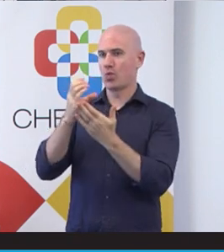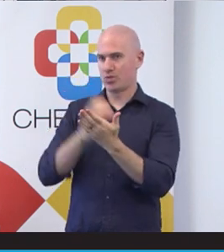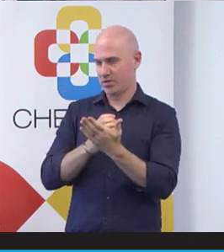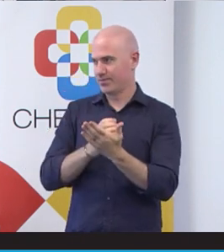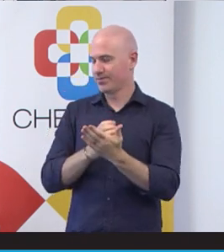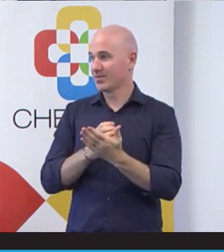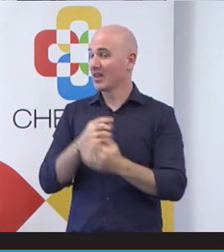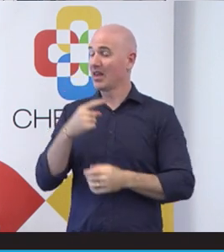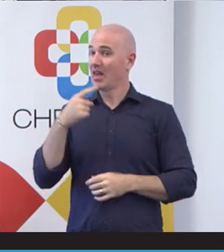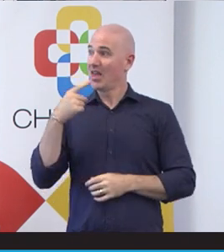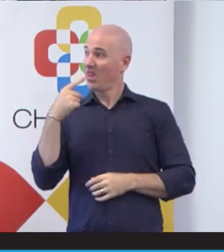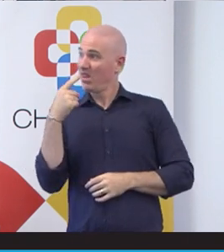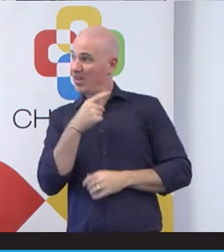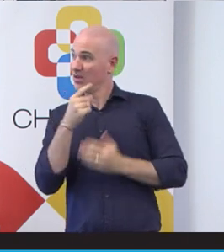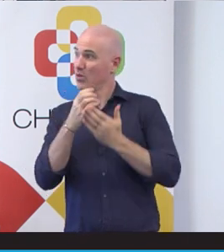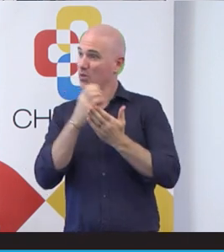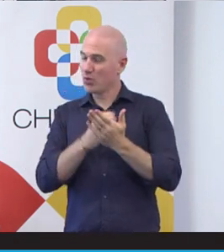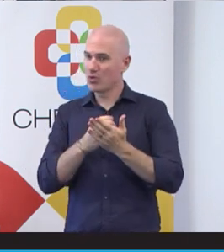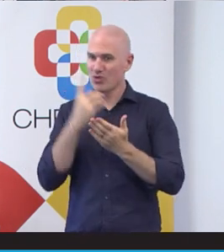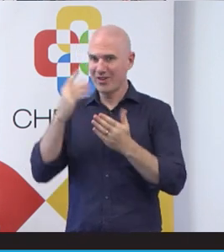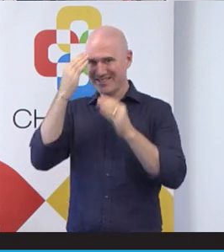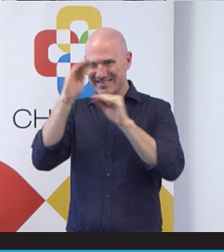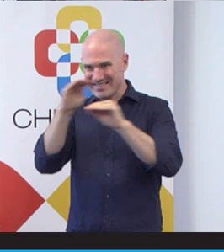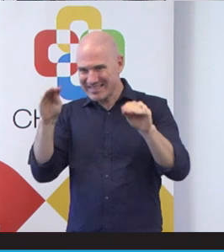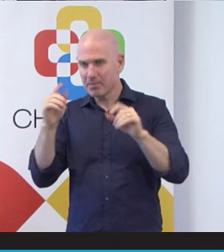creating awareness of some of the barriers or all of the barriers that people with